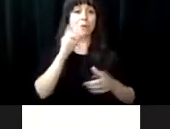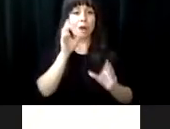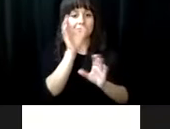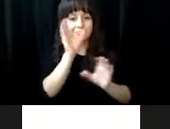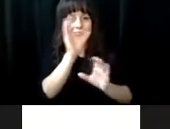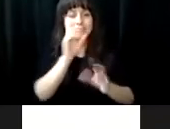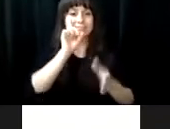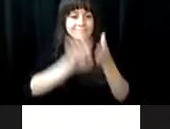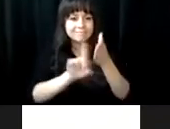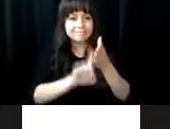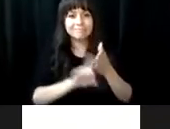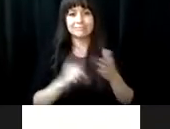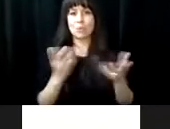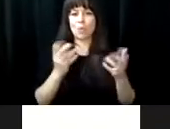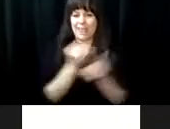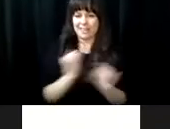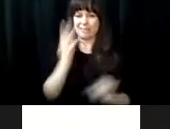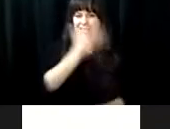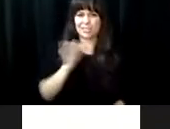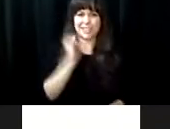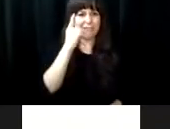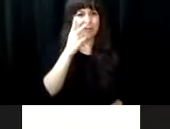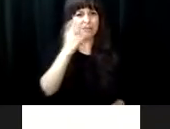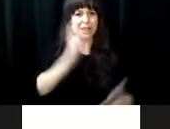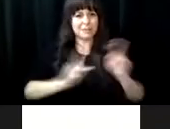s. Join us now as we explore what